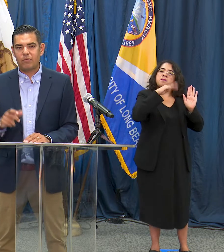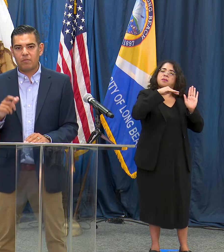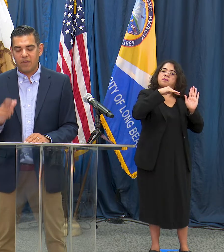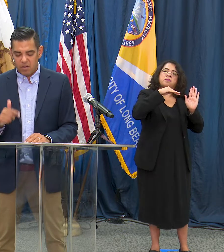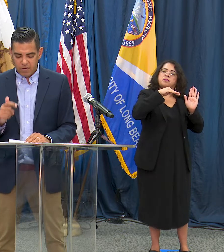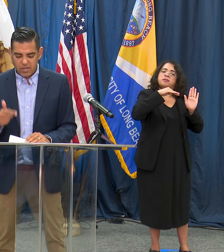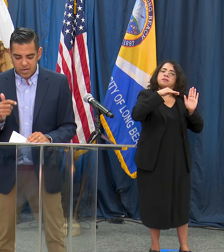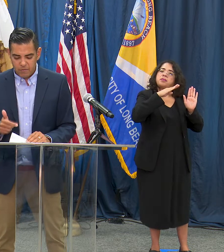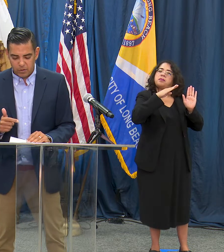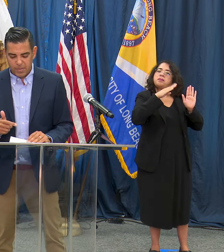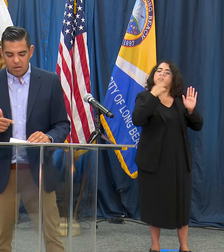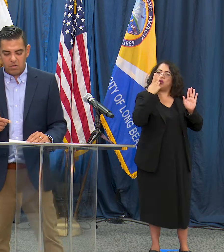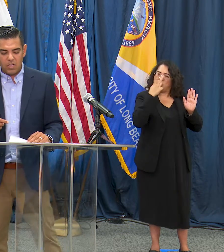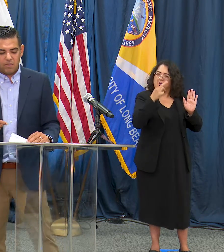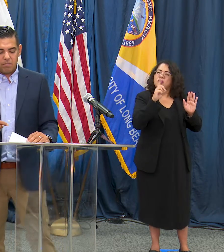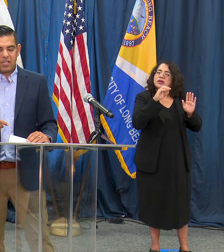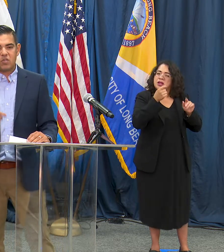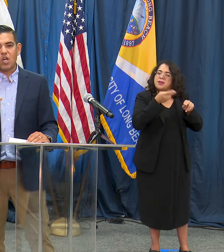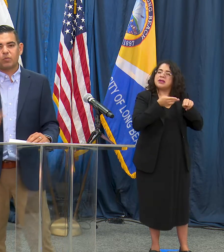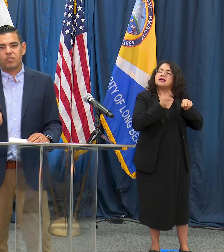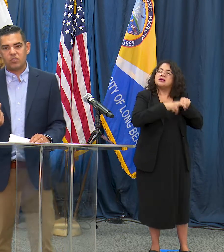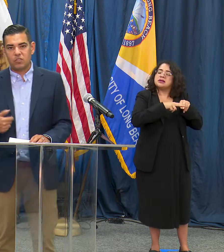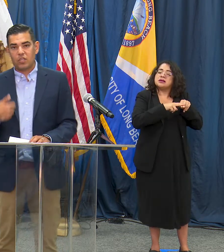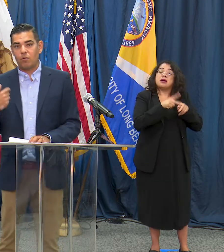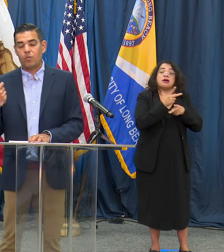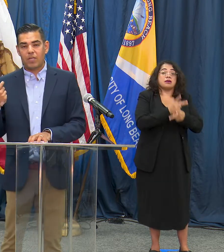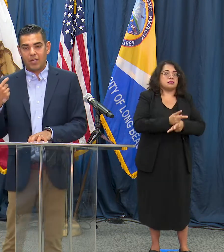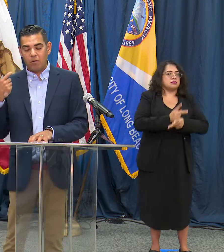have to be very very careful about because hospitalizations can go